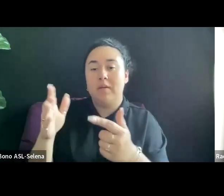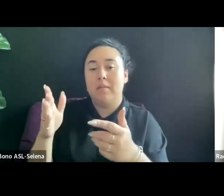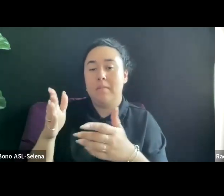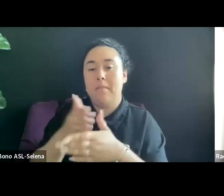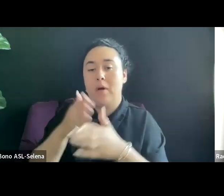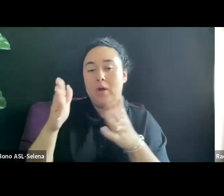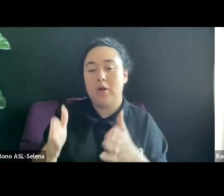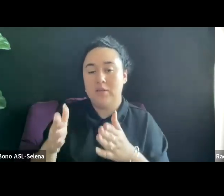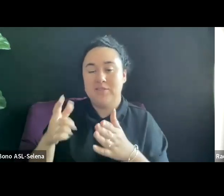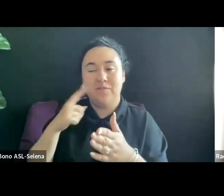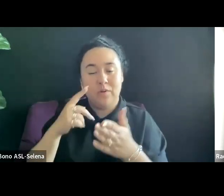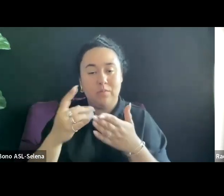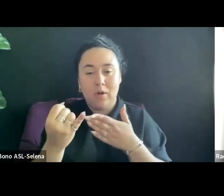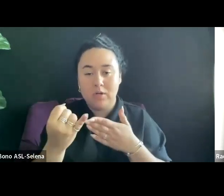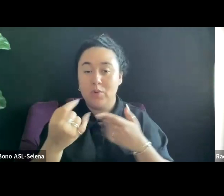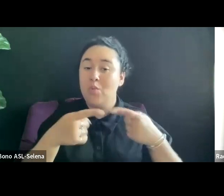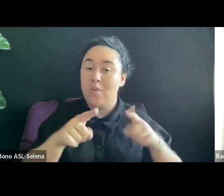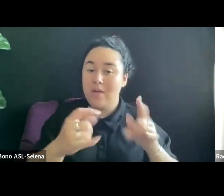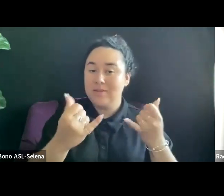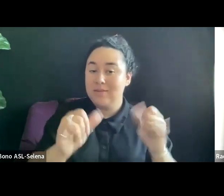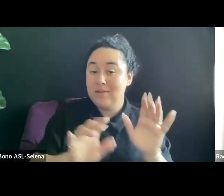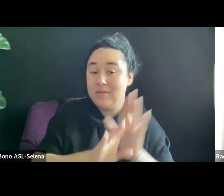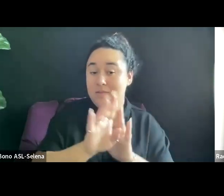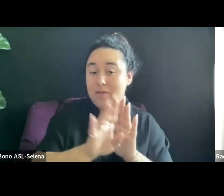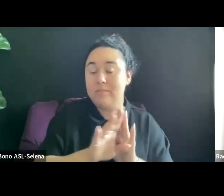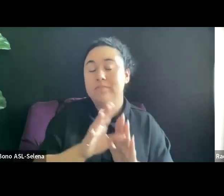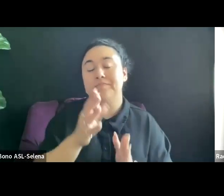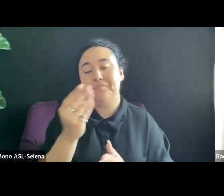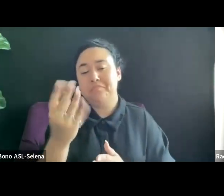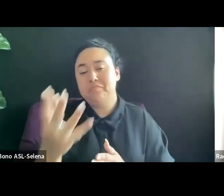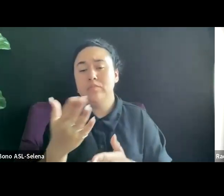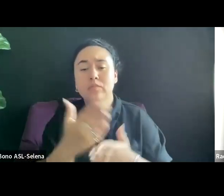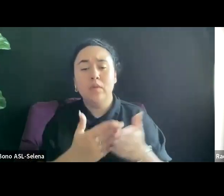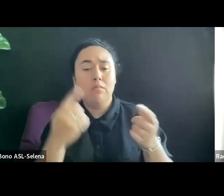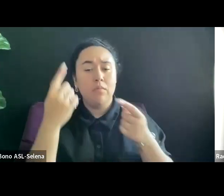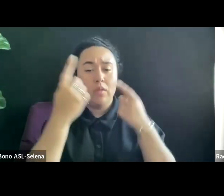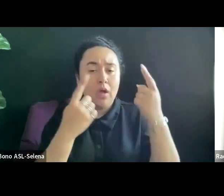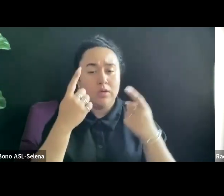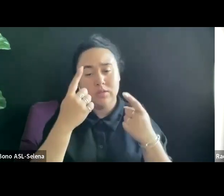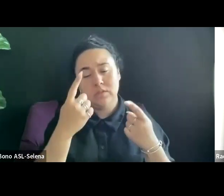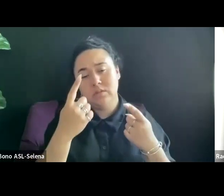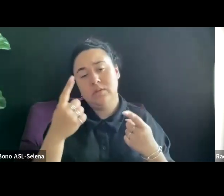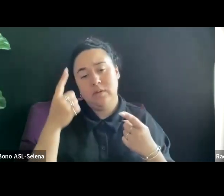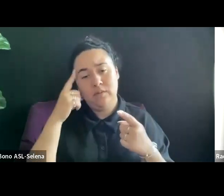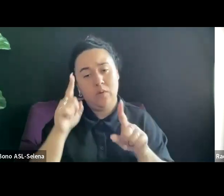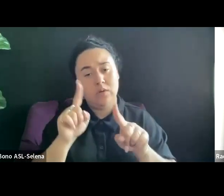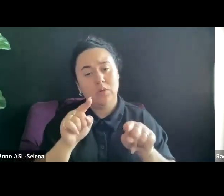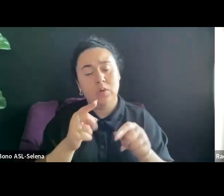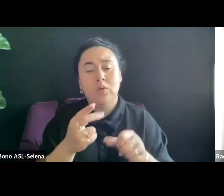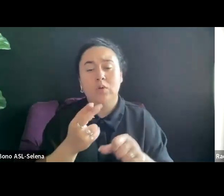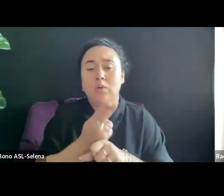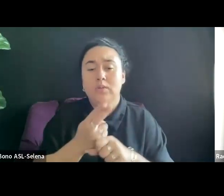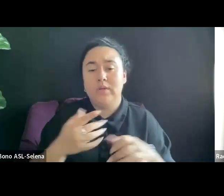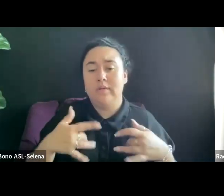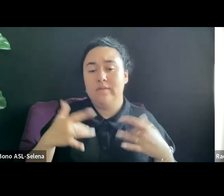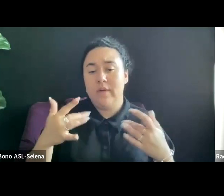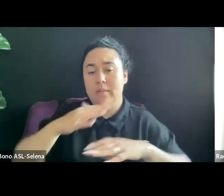SOME STRATEGIC THOUGHTS ON ATTENDING OR USING EVENTS PLATFORM TO CONNECT WITH THE INDUSTRY AT THESE